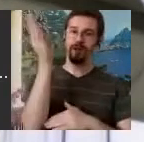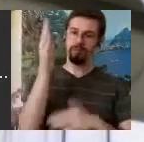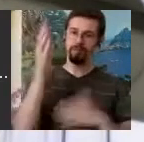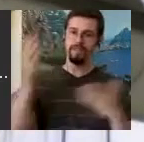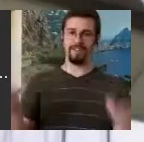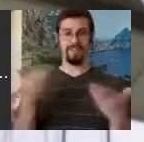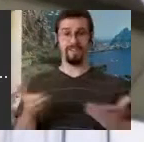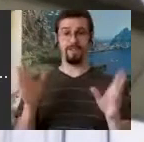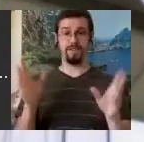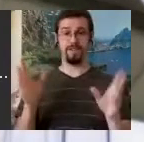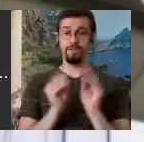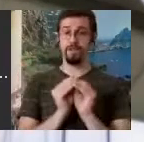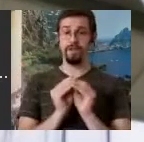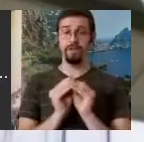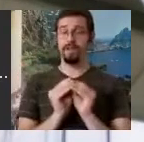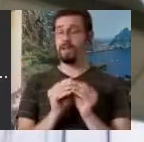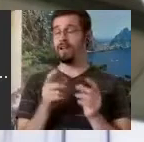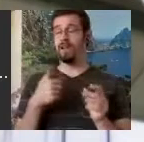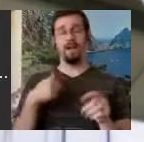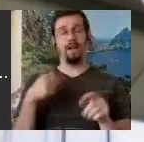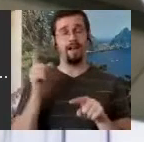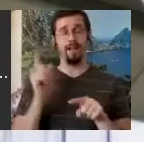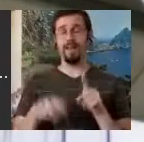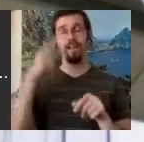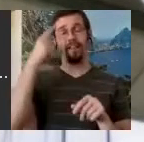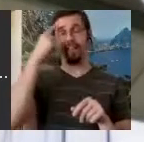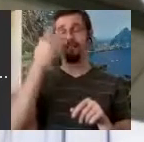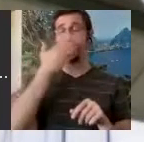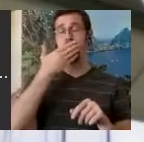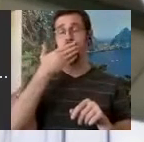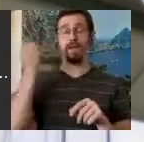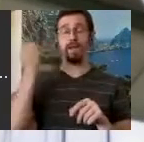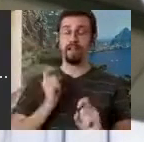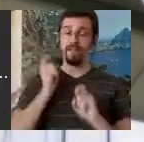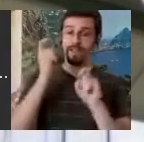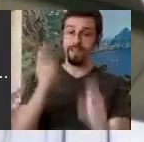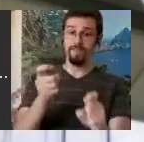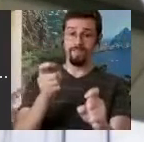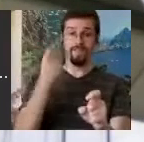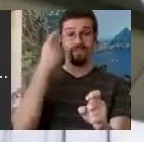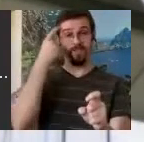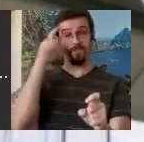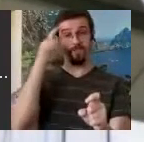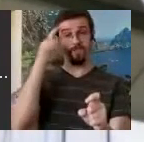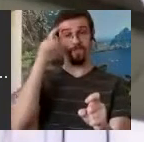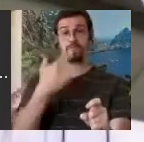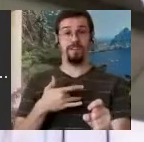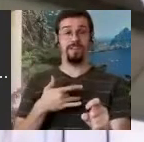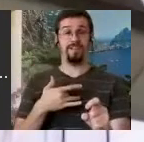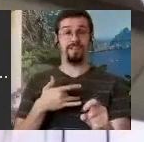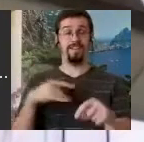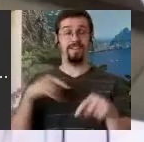cannot think of a better gift for the birthday of the system. And now we have